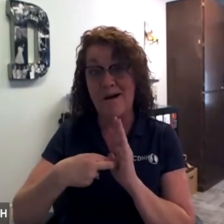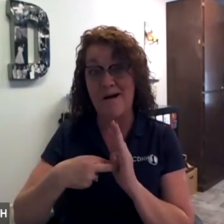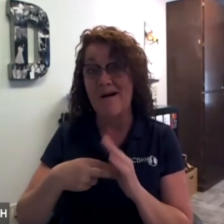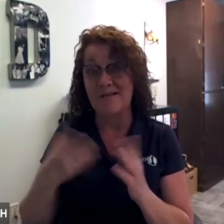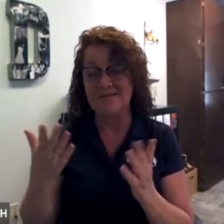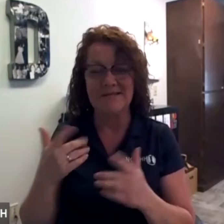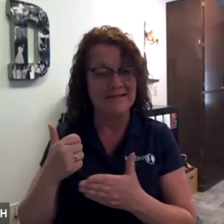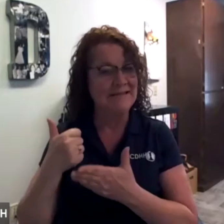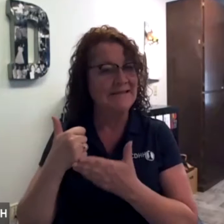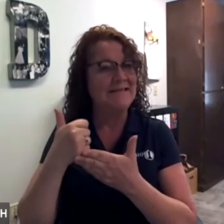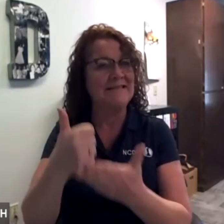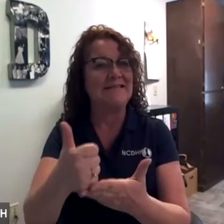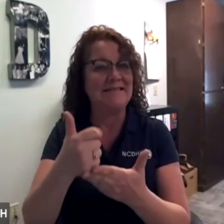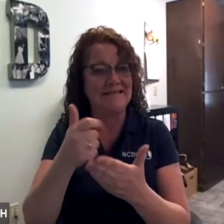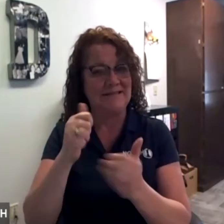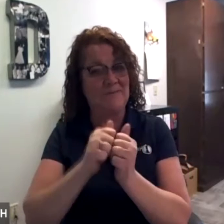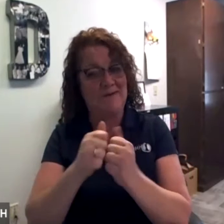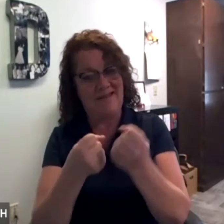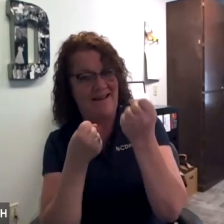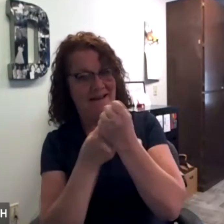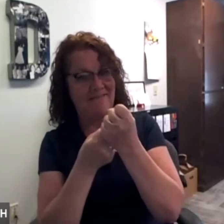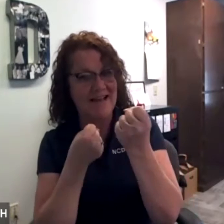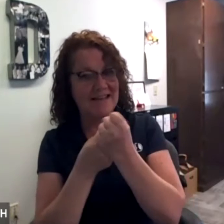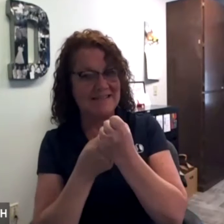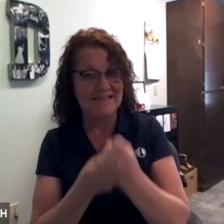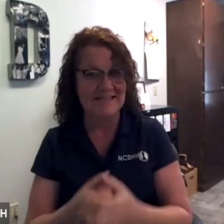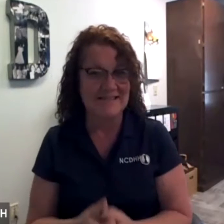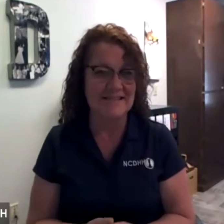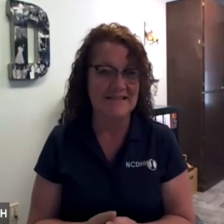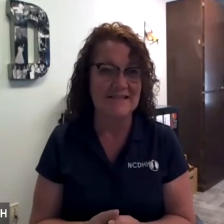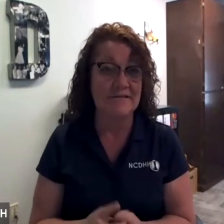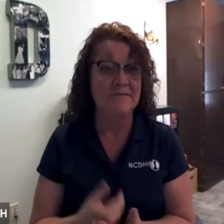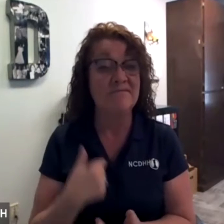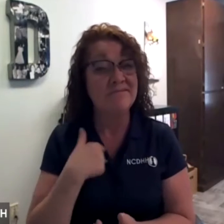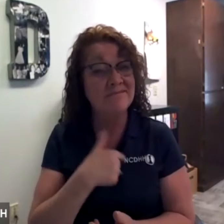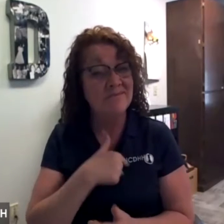Part of NCDHH's role is to assist with advocacy.